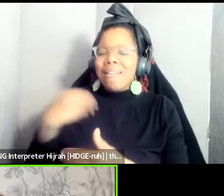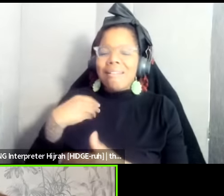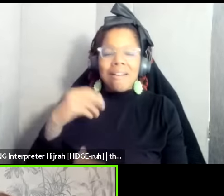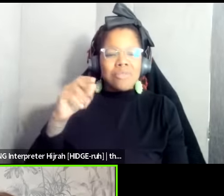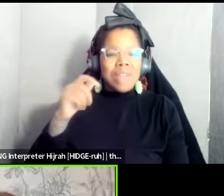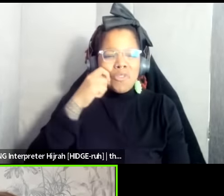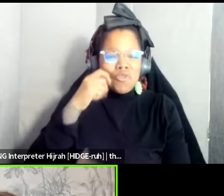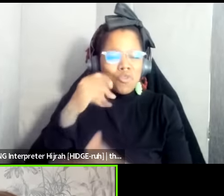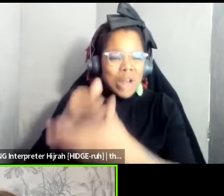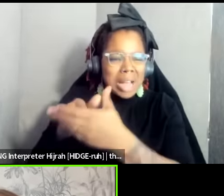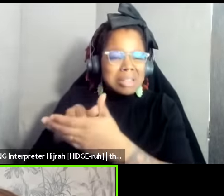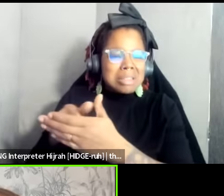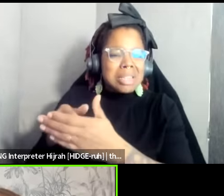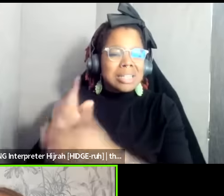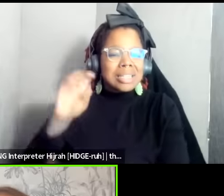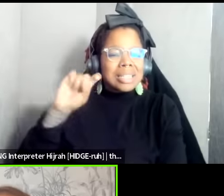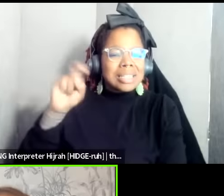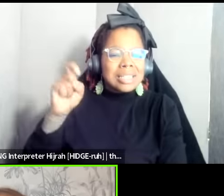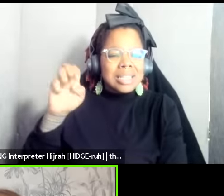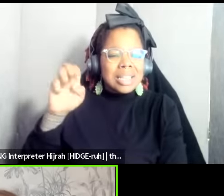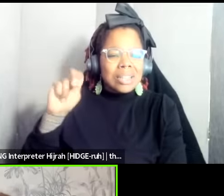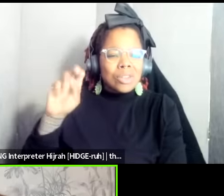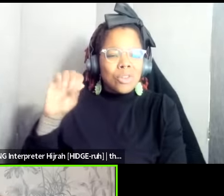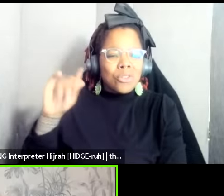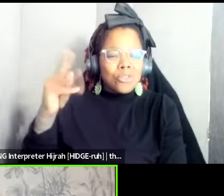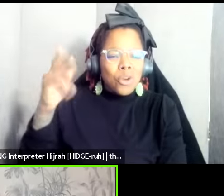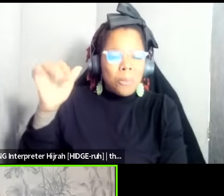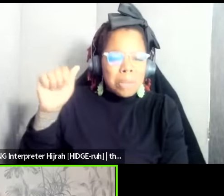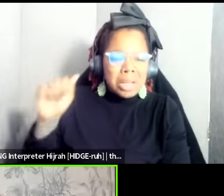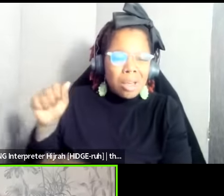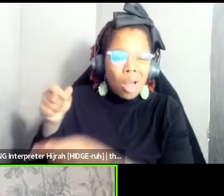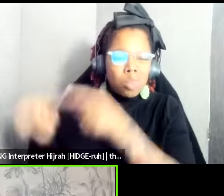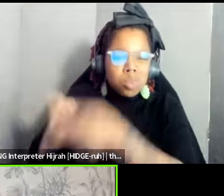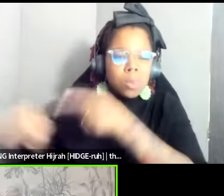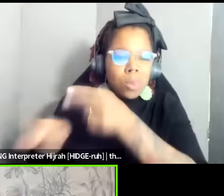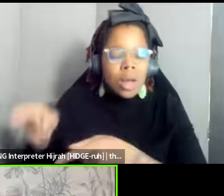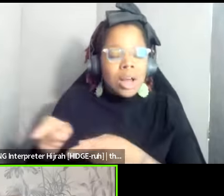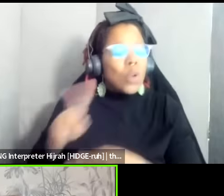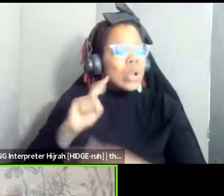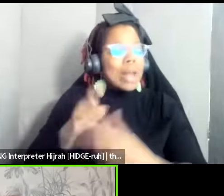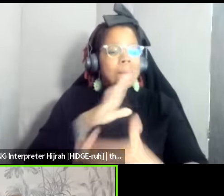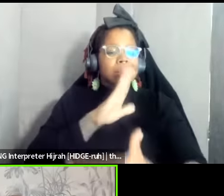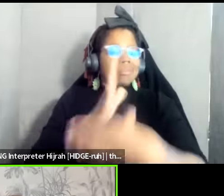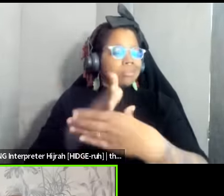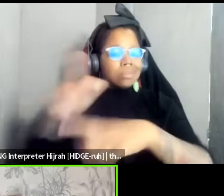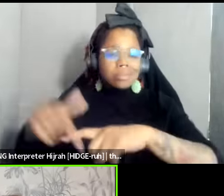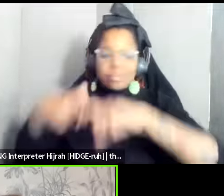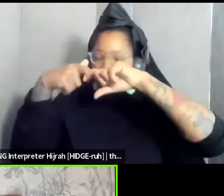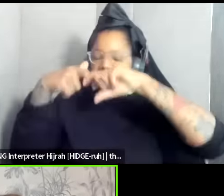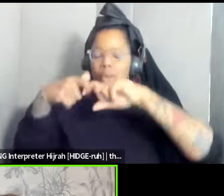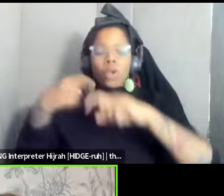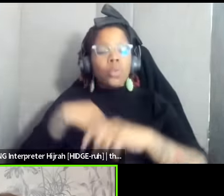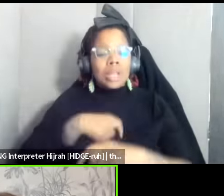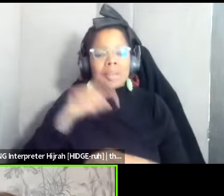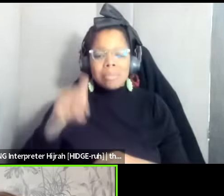is really important that we interrupt and so we must understand and see um as black feminists